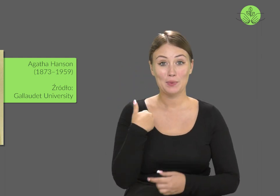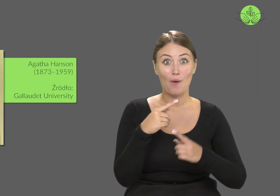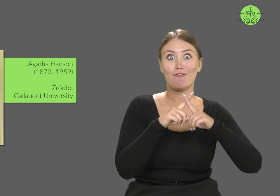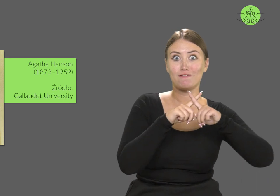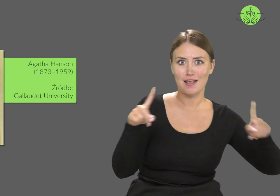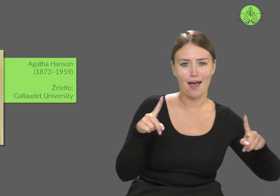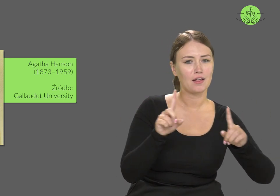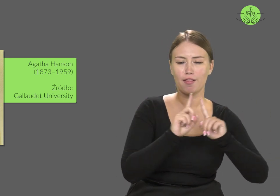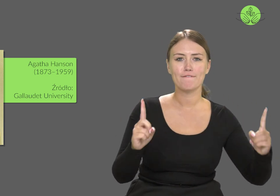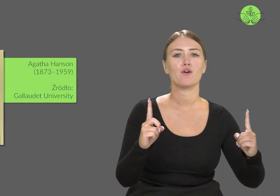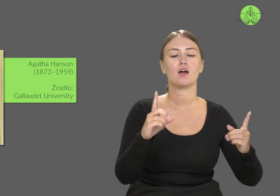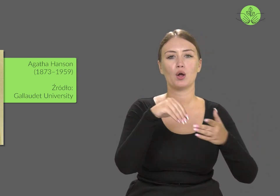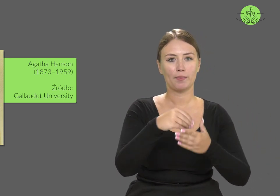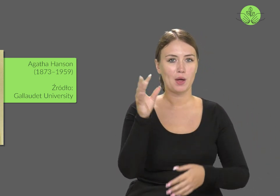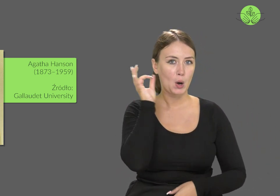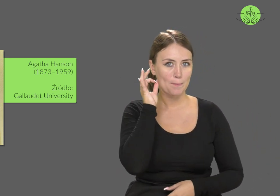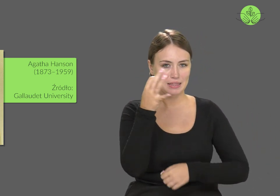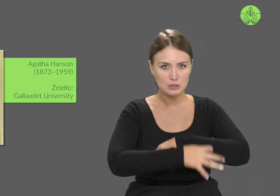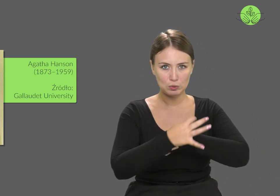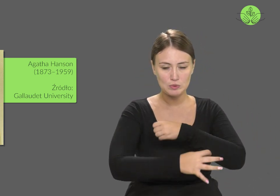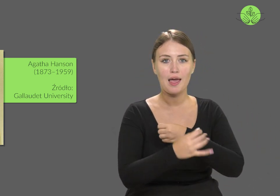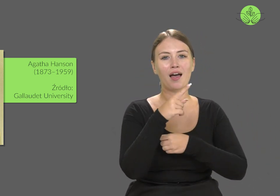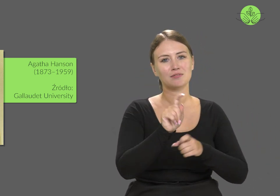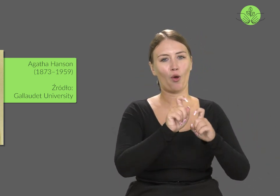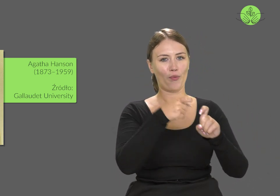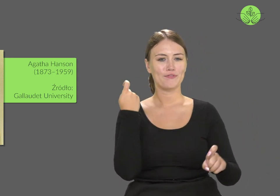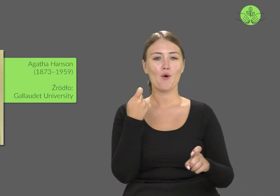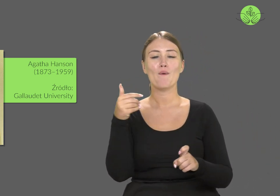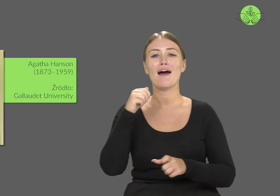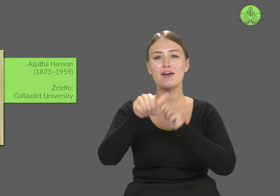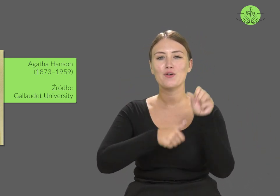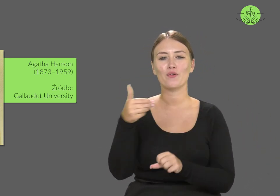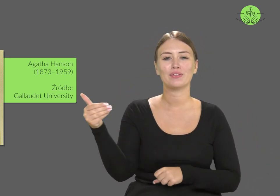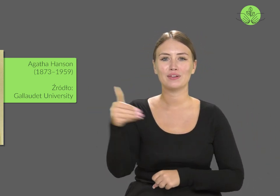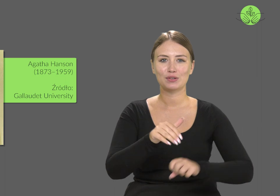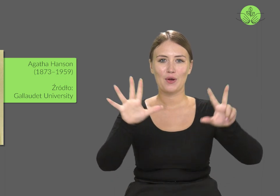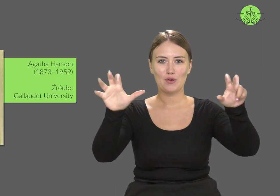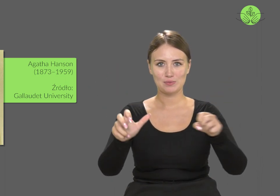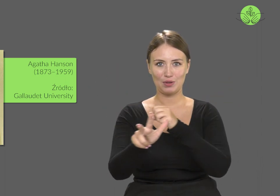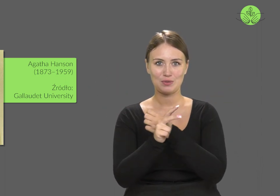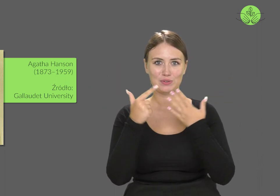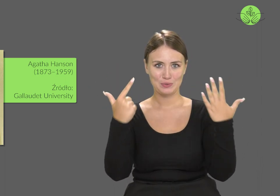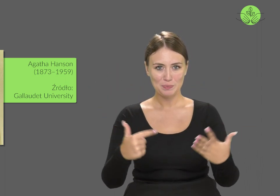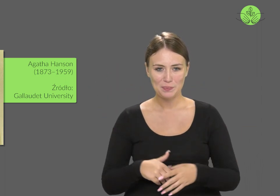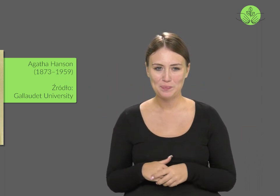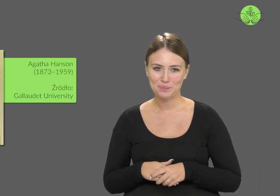At that time, all female students admitted had to reside